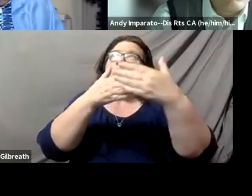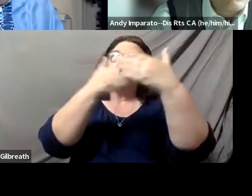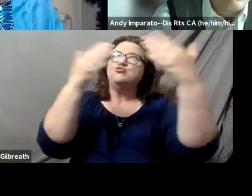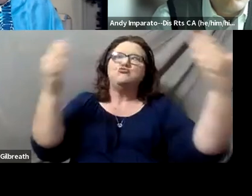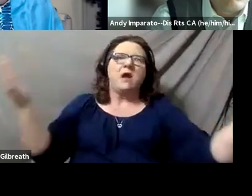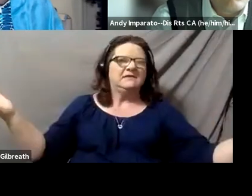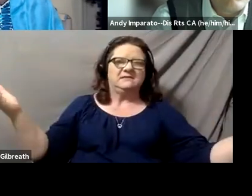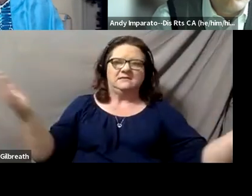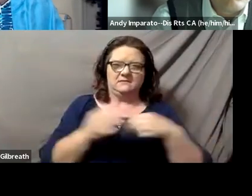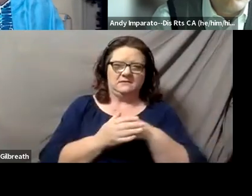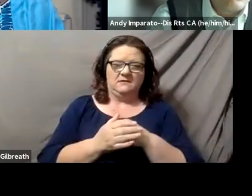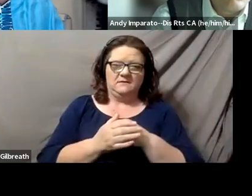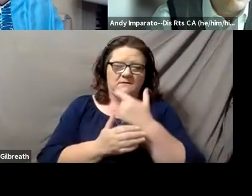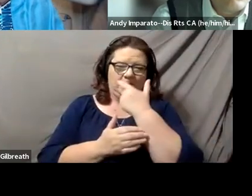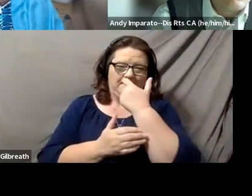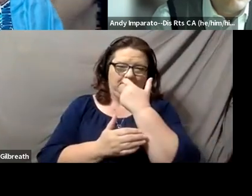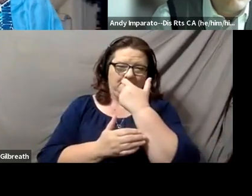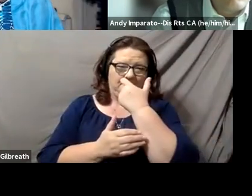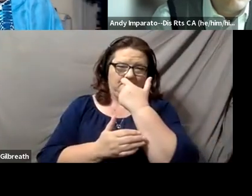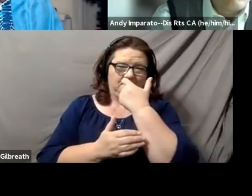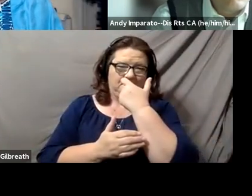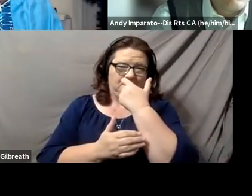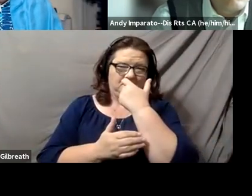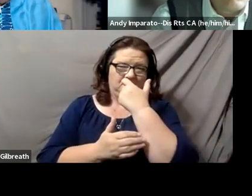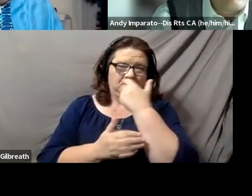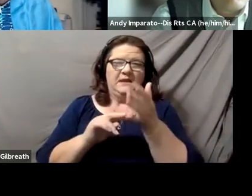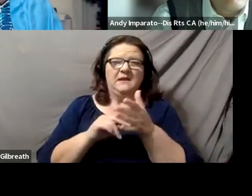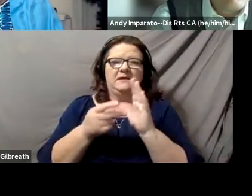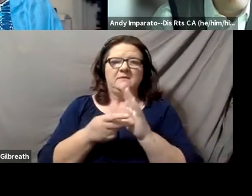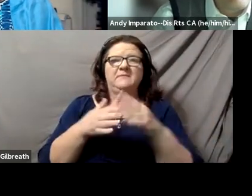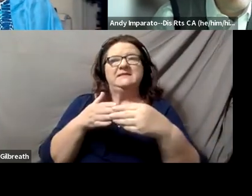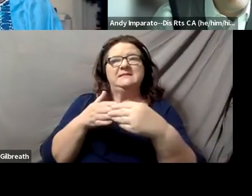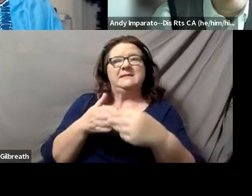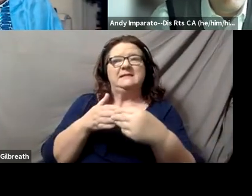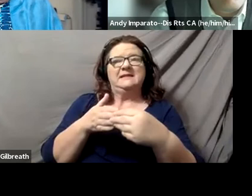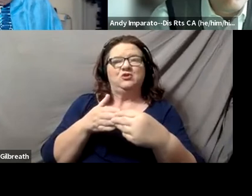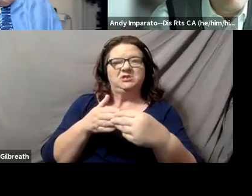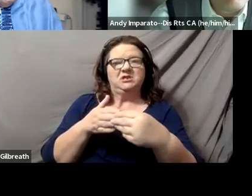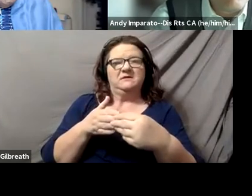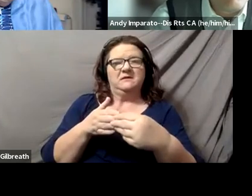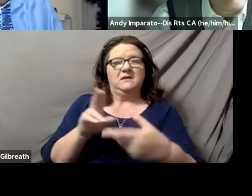And it means that the leadership of the UC system